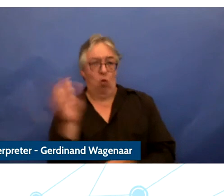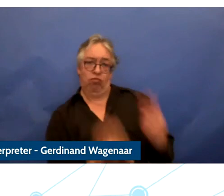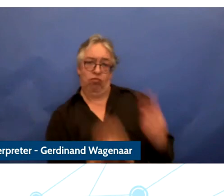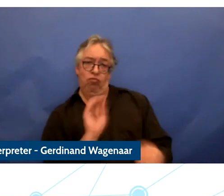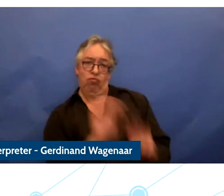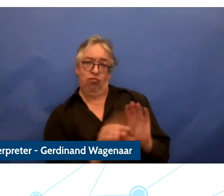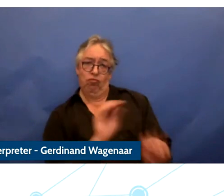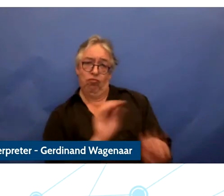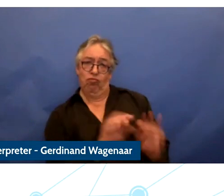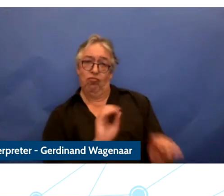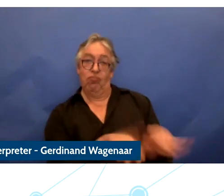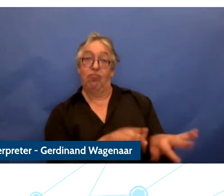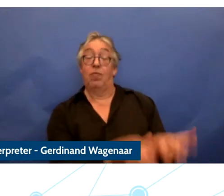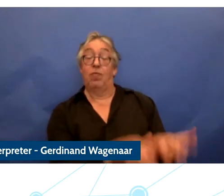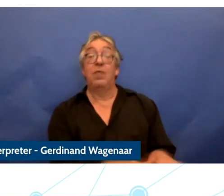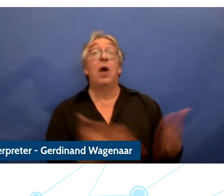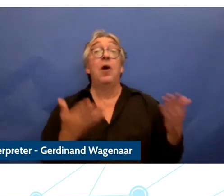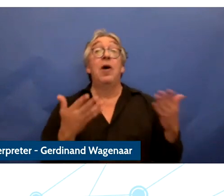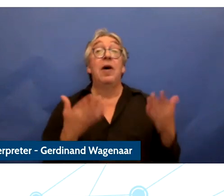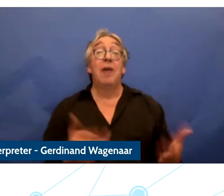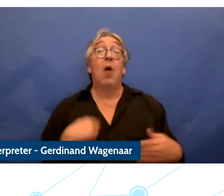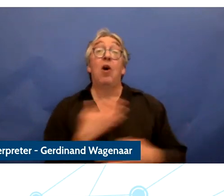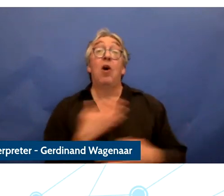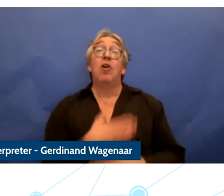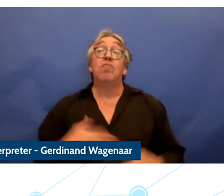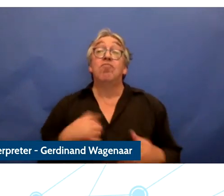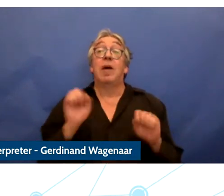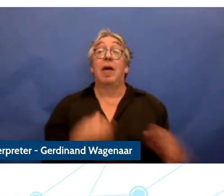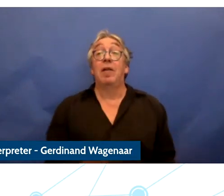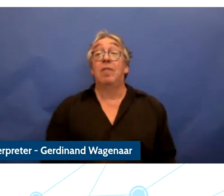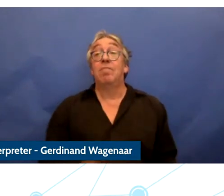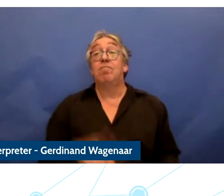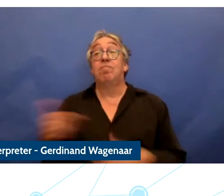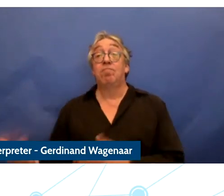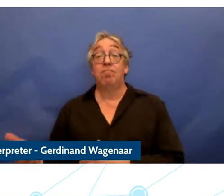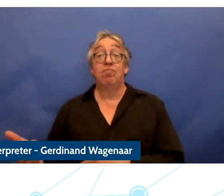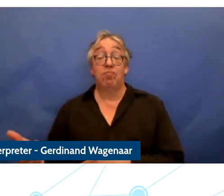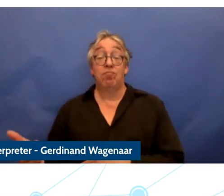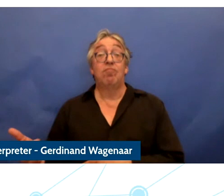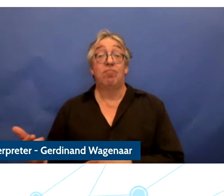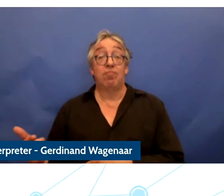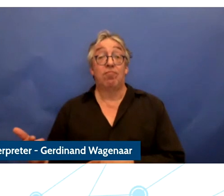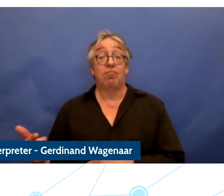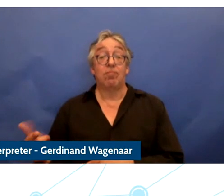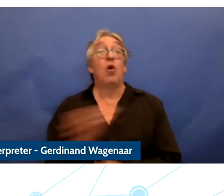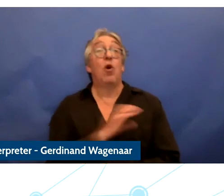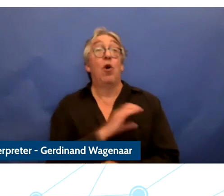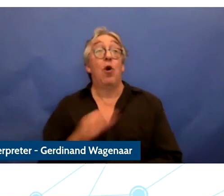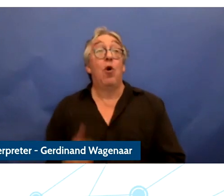It's now my great pleasure to hand over to Commissioner Thierry Breton who has